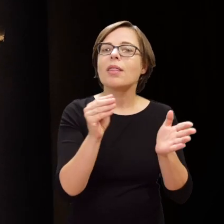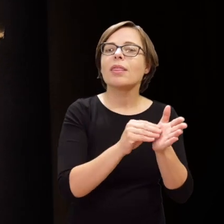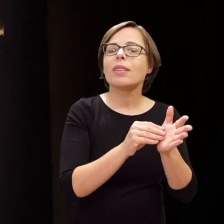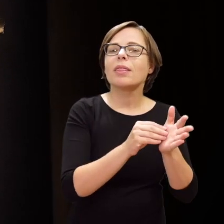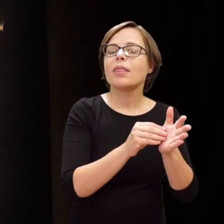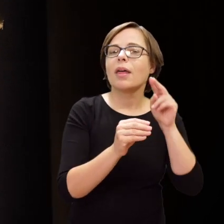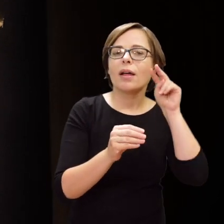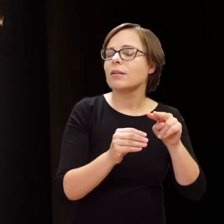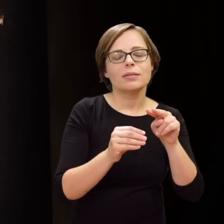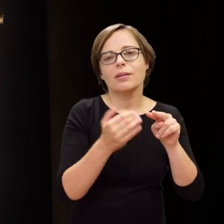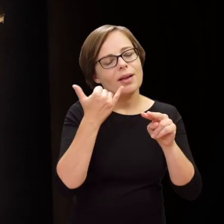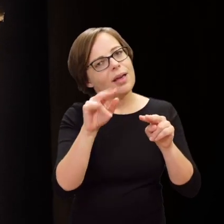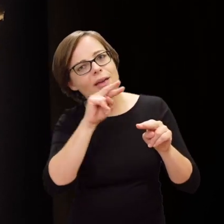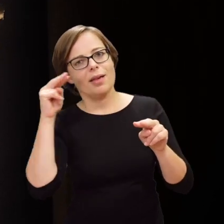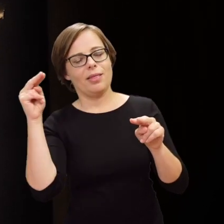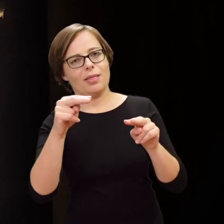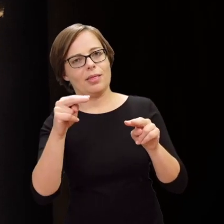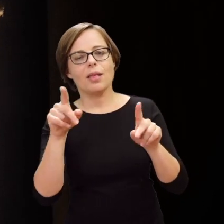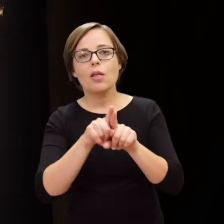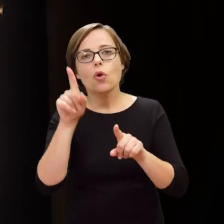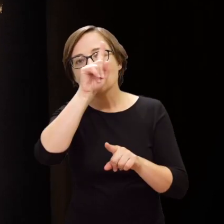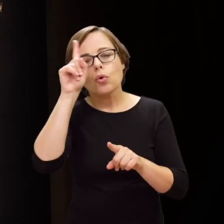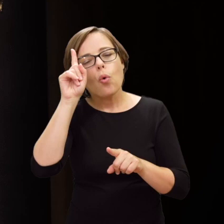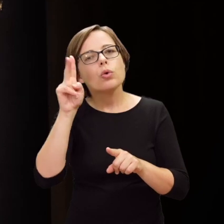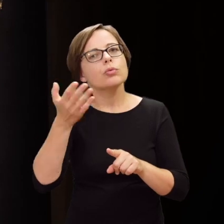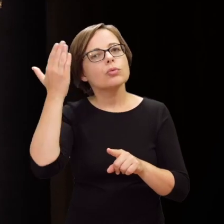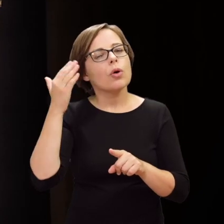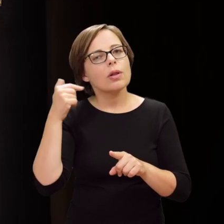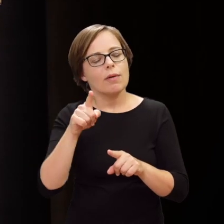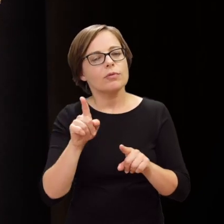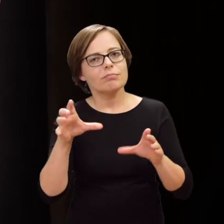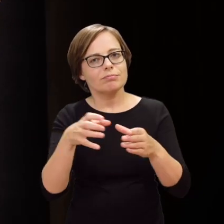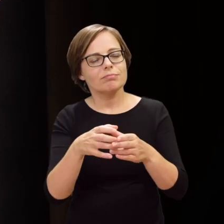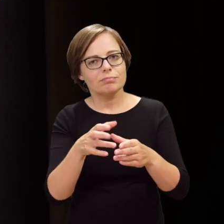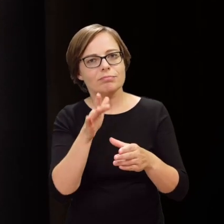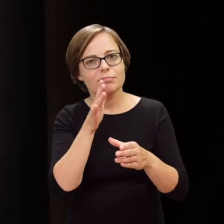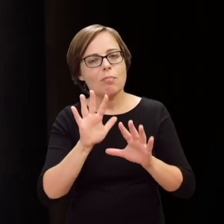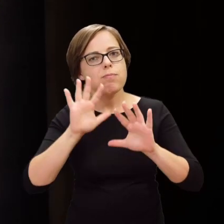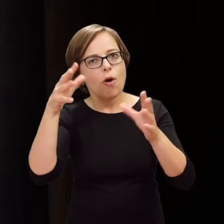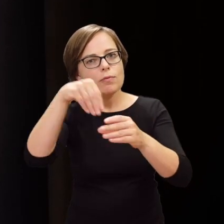the other side of the story of the people who were in the ghetto during the Uprising.